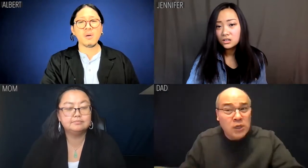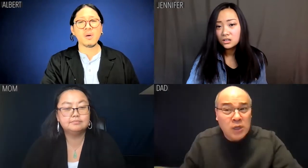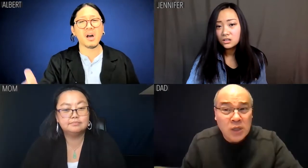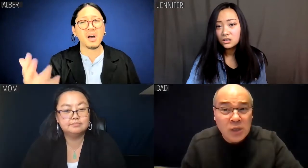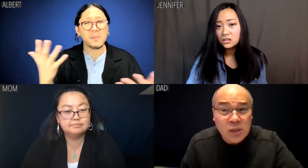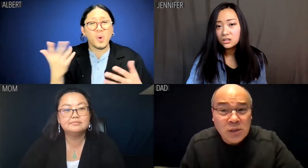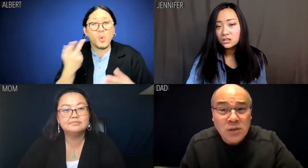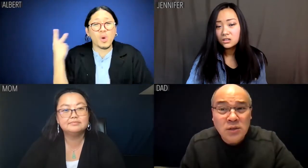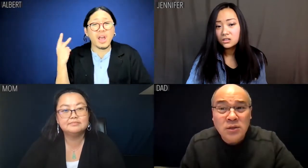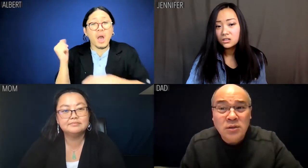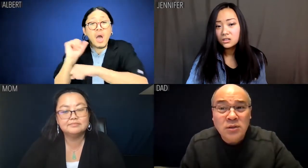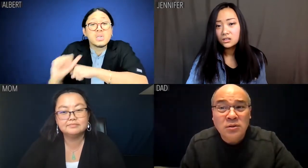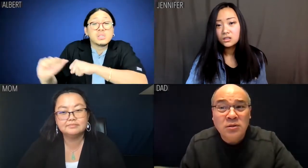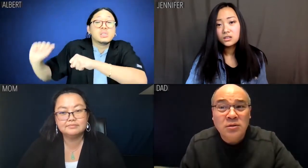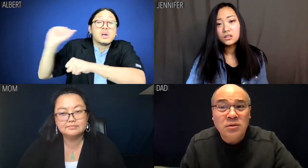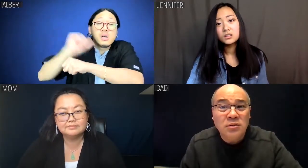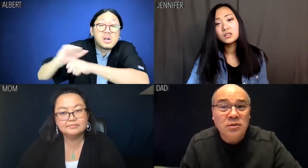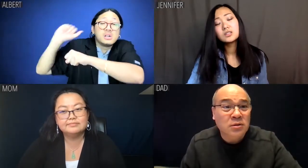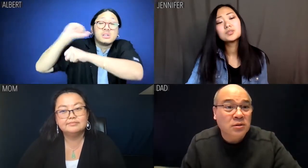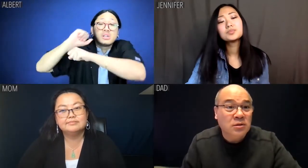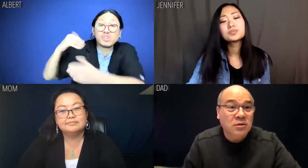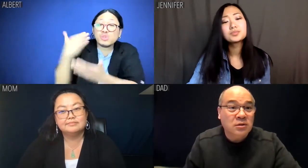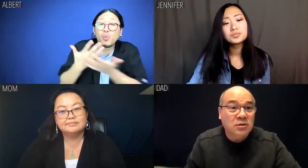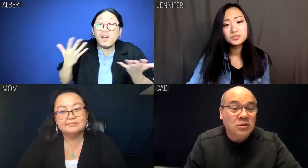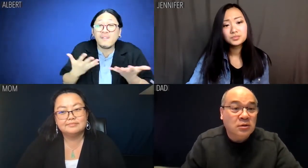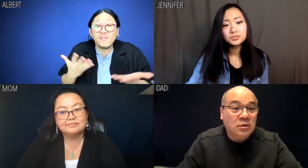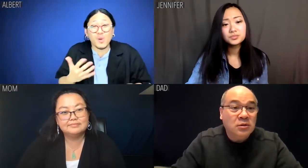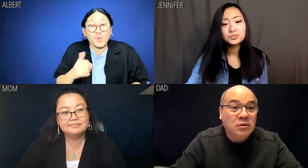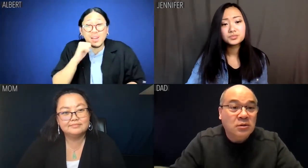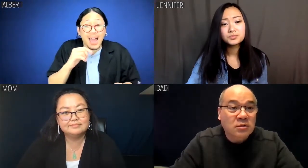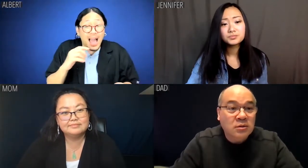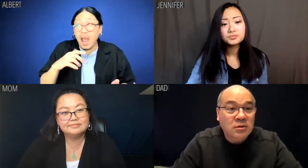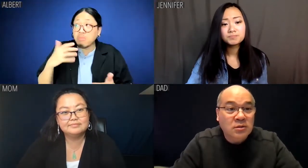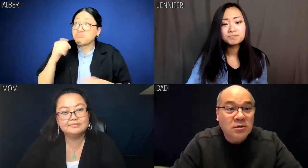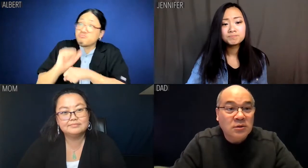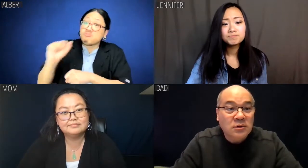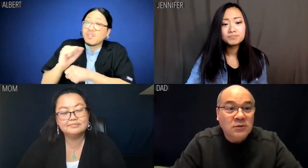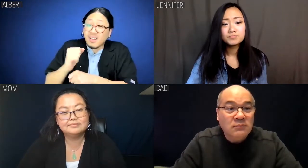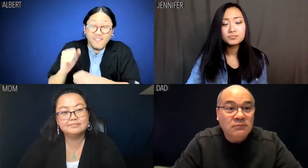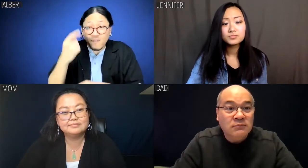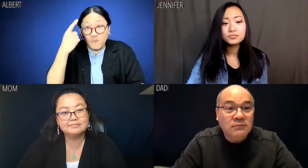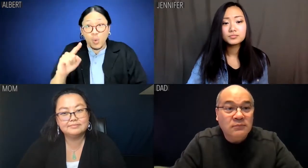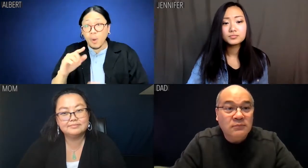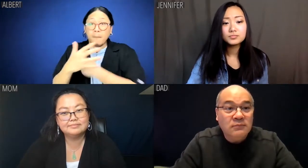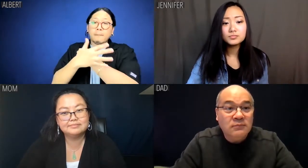Albert: We worked ourselves to the bone to get here.